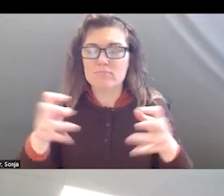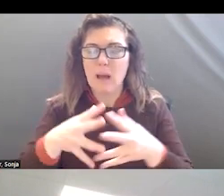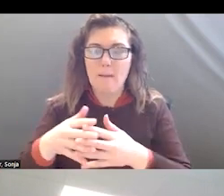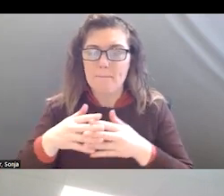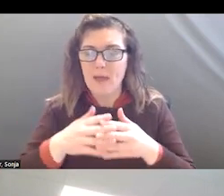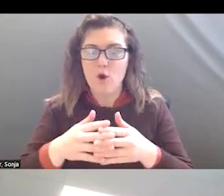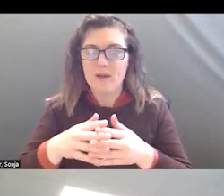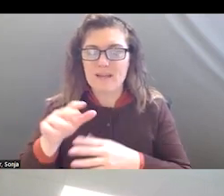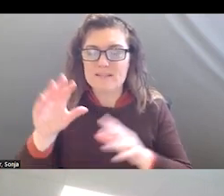IS THE STORY OF FREEDOM HOUSE.